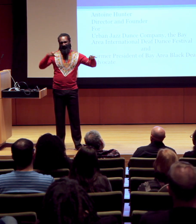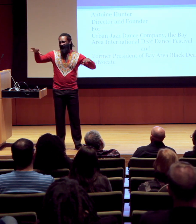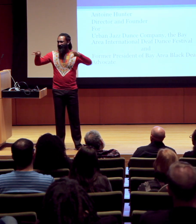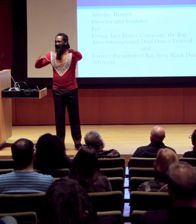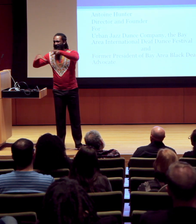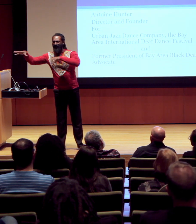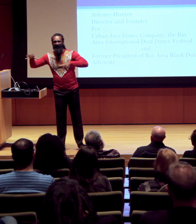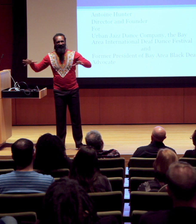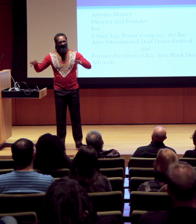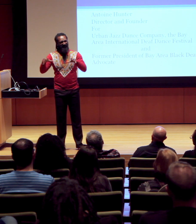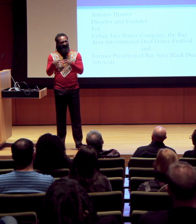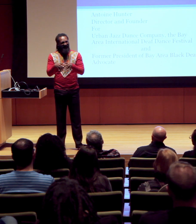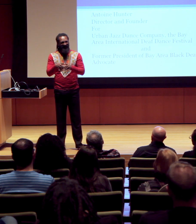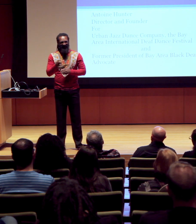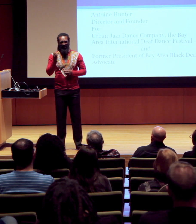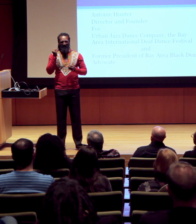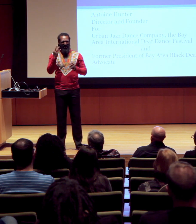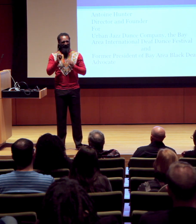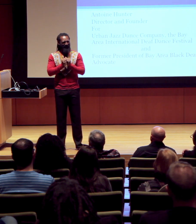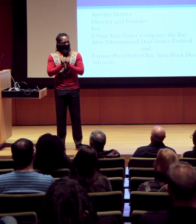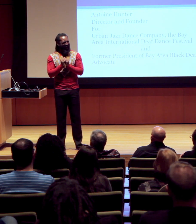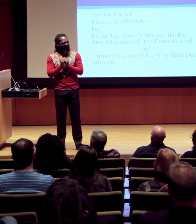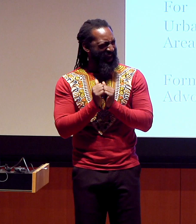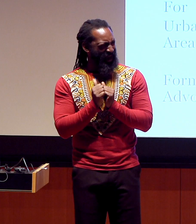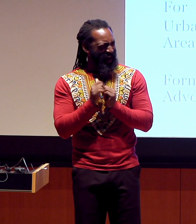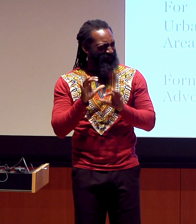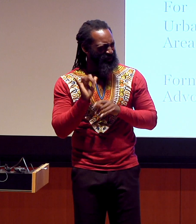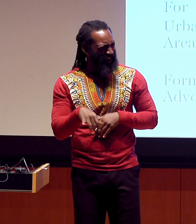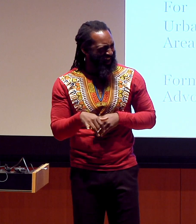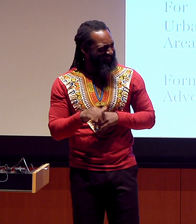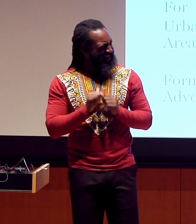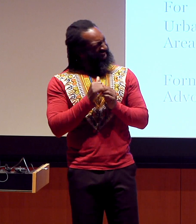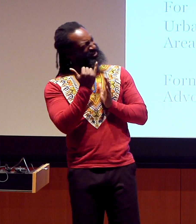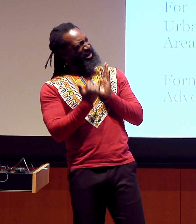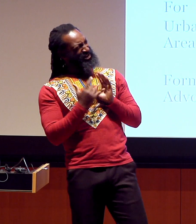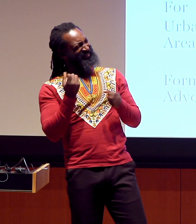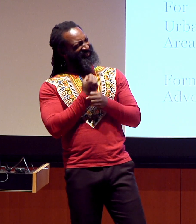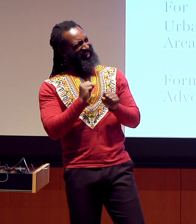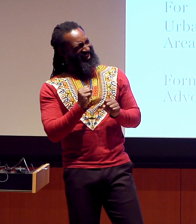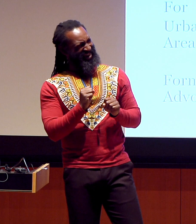You know, we had all of these different worlds that I was experiencing, and people were like, “how did you bring all that together?”